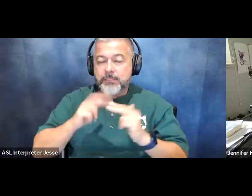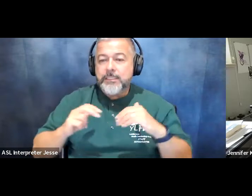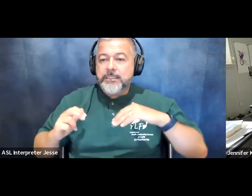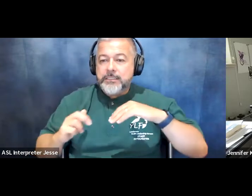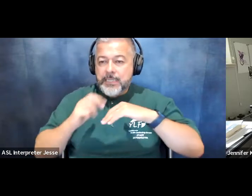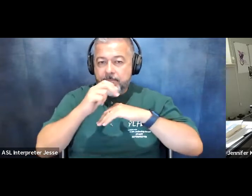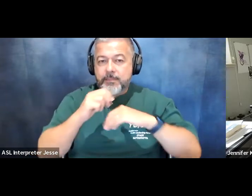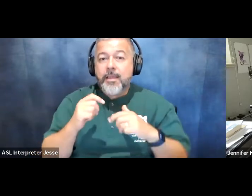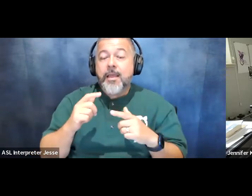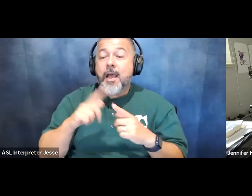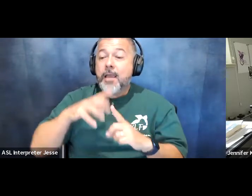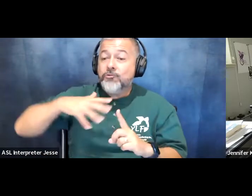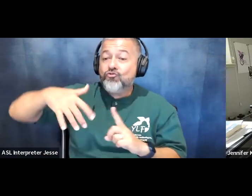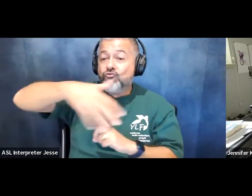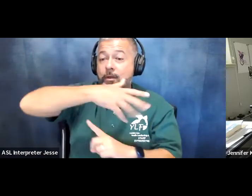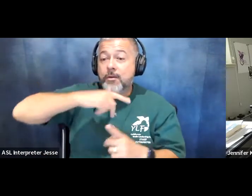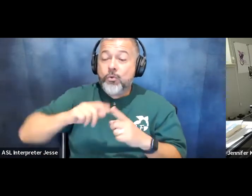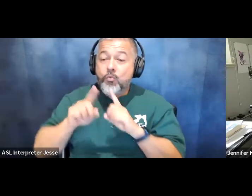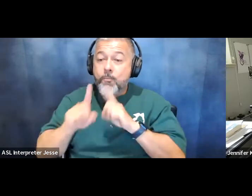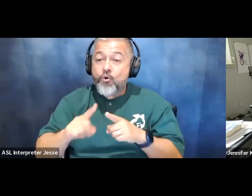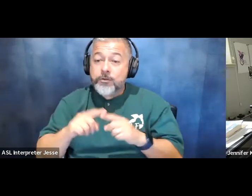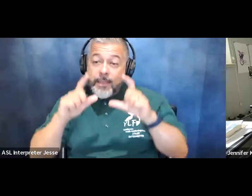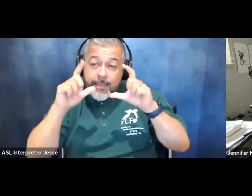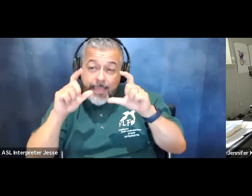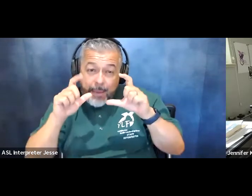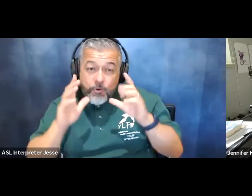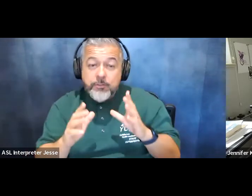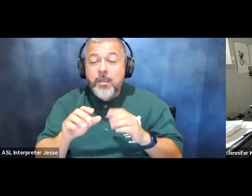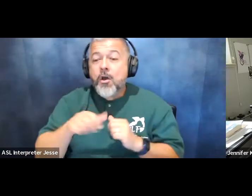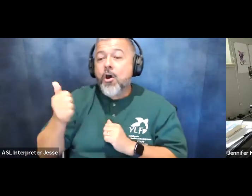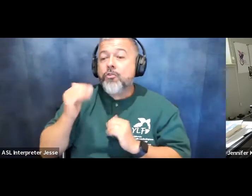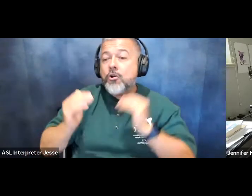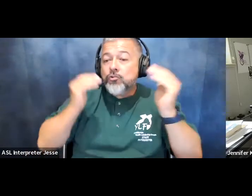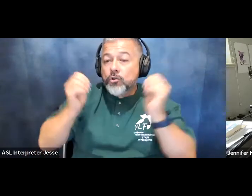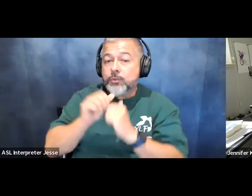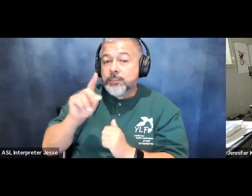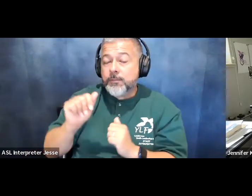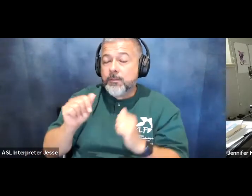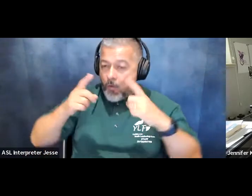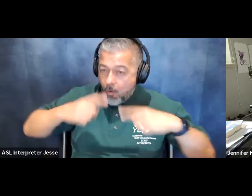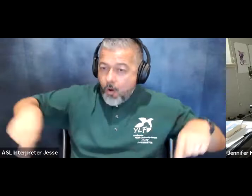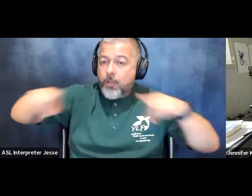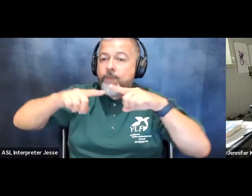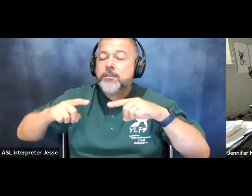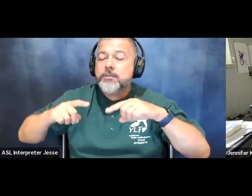by reporters with cameras and other adults with disabilities and we are all crawling up the steps